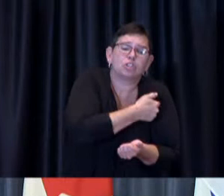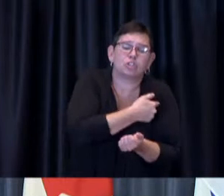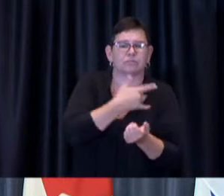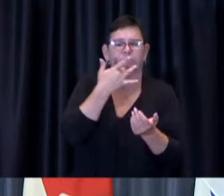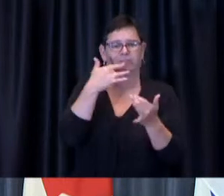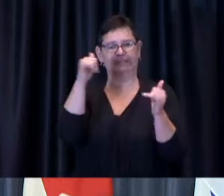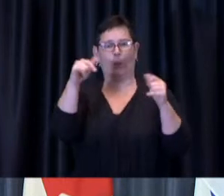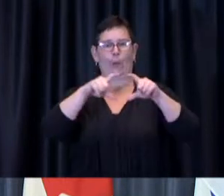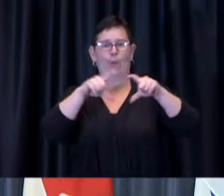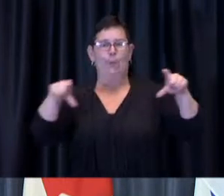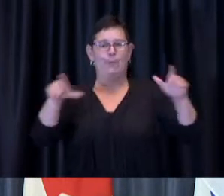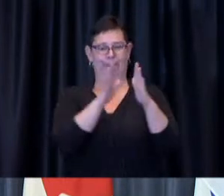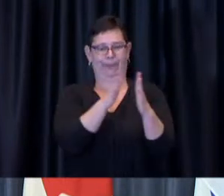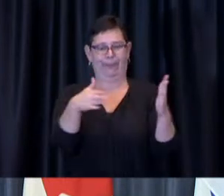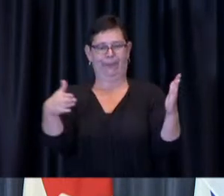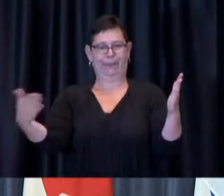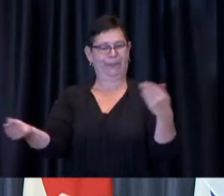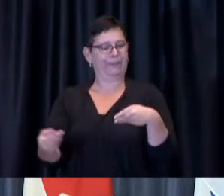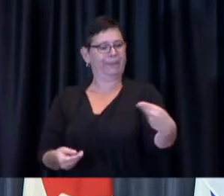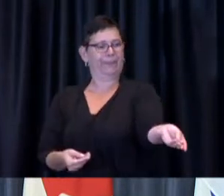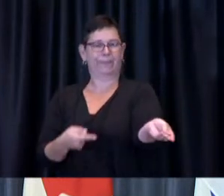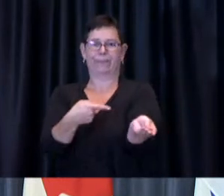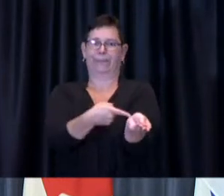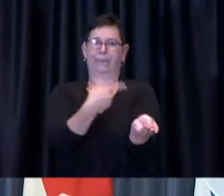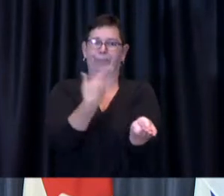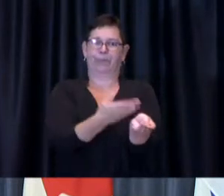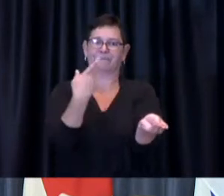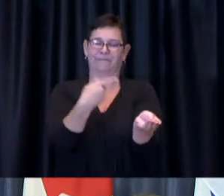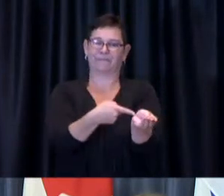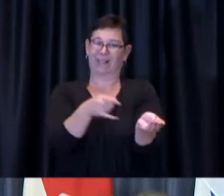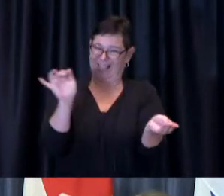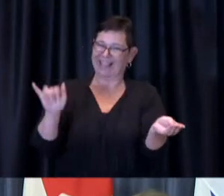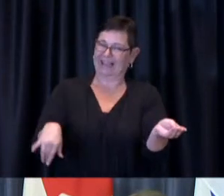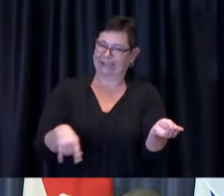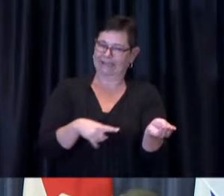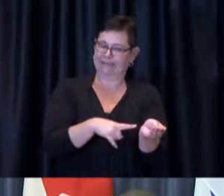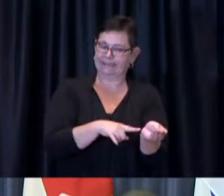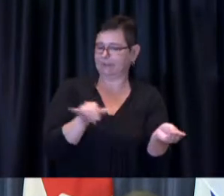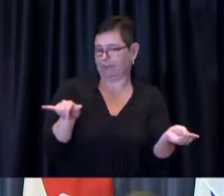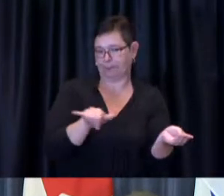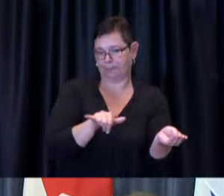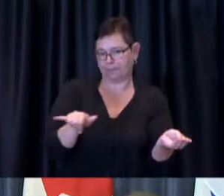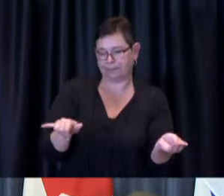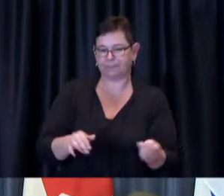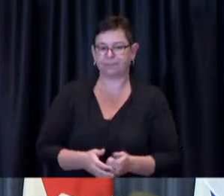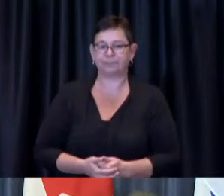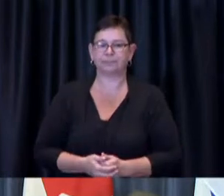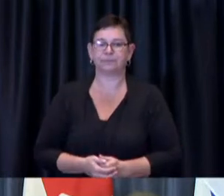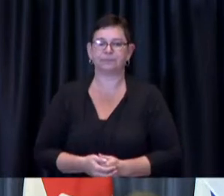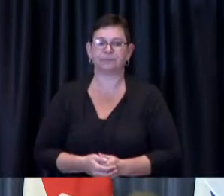undertaken in terms of vaccines so again there are a number of personal benefits and clearly some